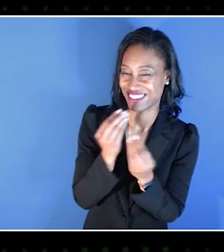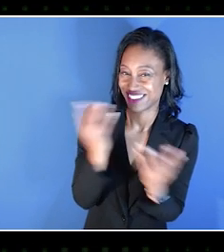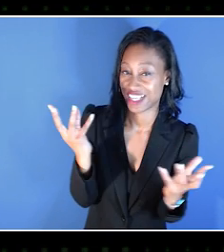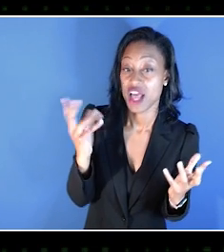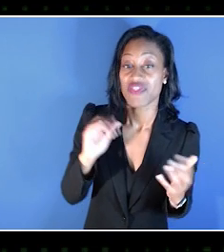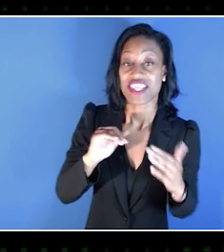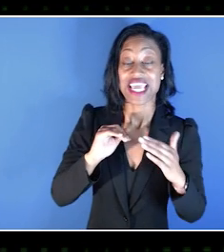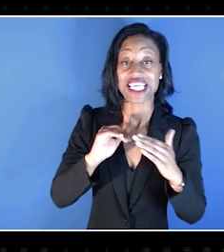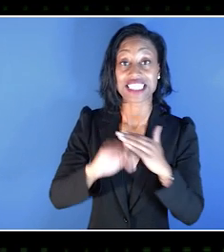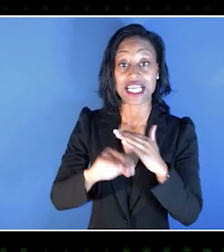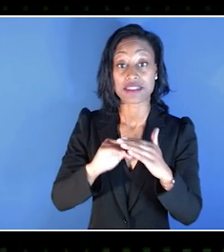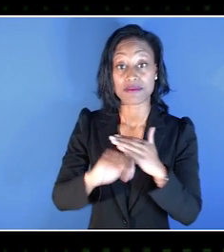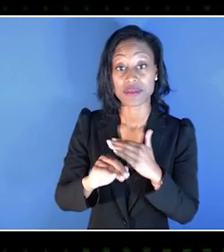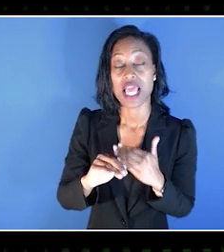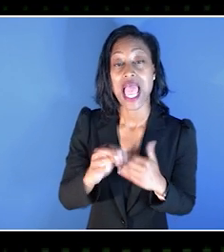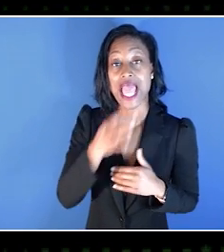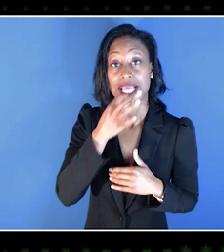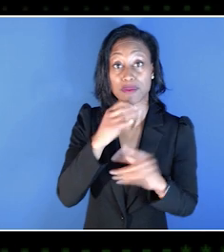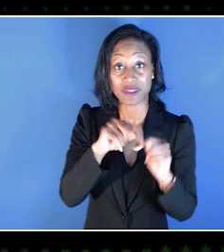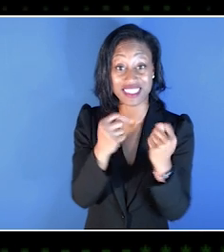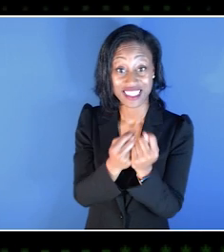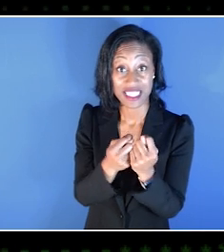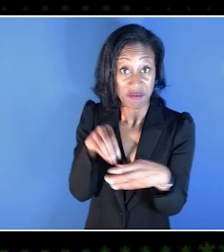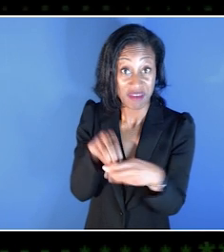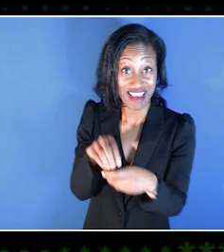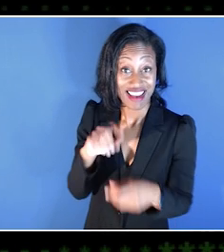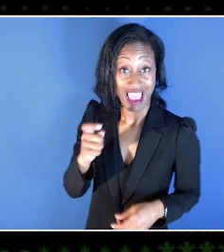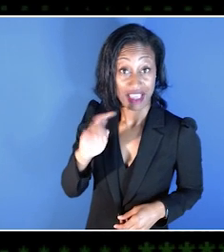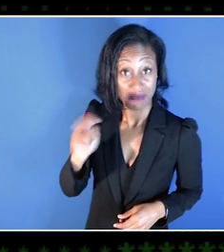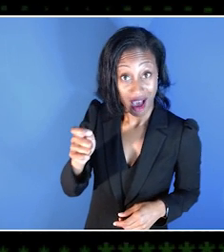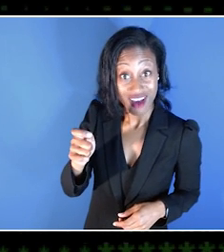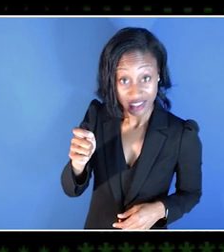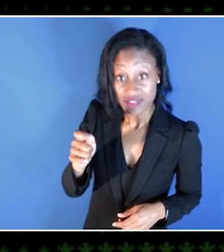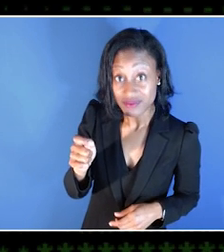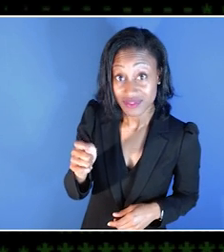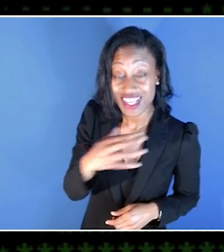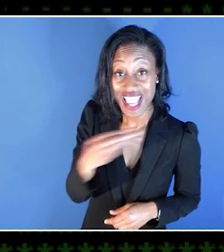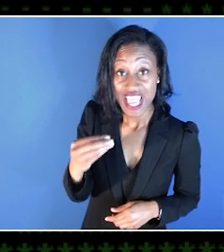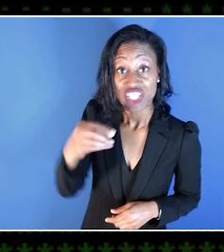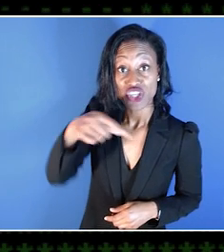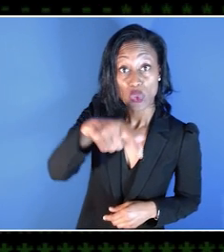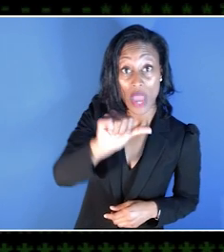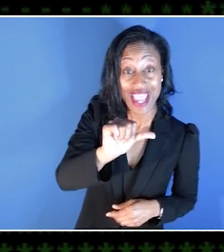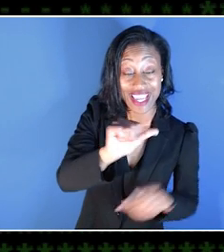is also the Accessibility Expert team in Xbox and also the curating.